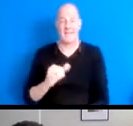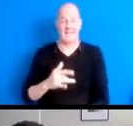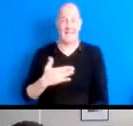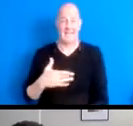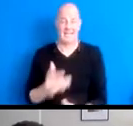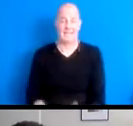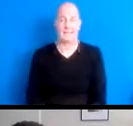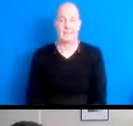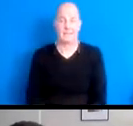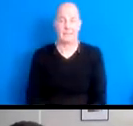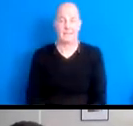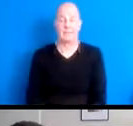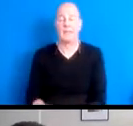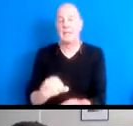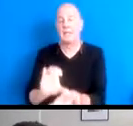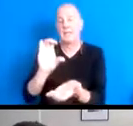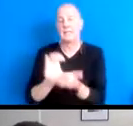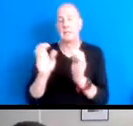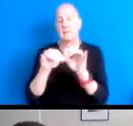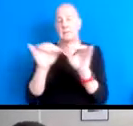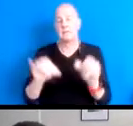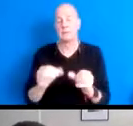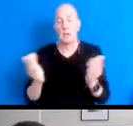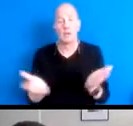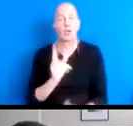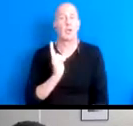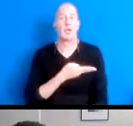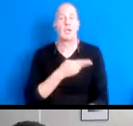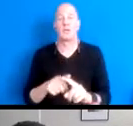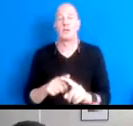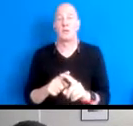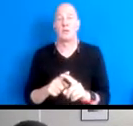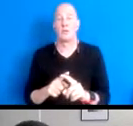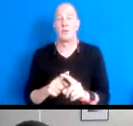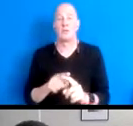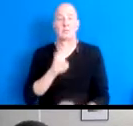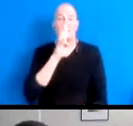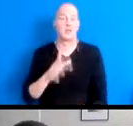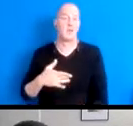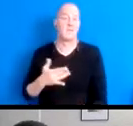the capitalist system encourages us to numb our feelings of vulnerability and push them